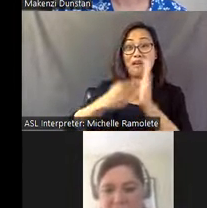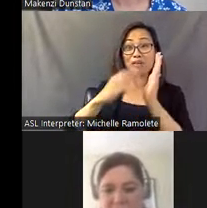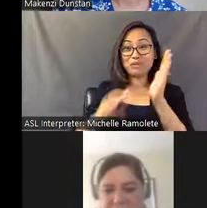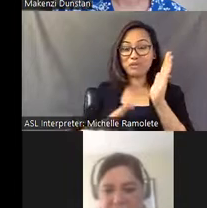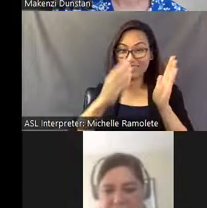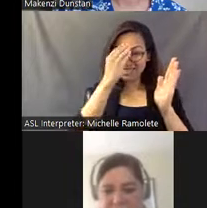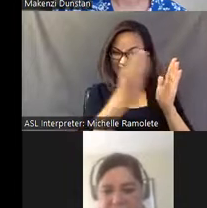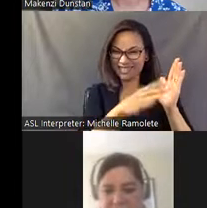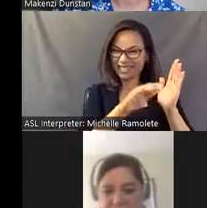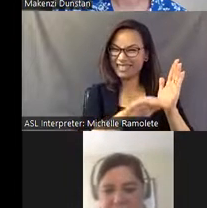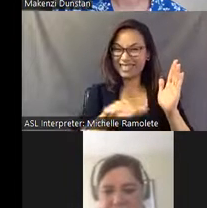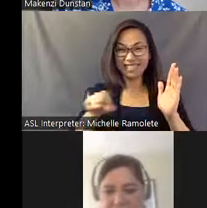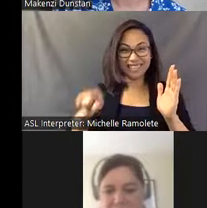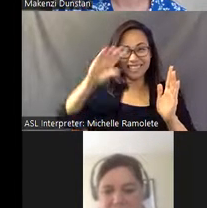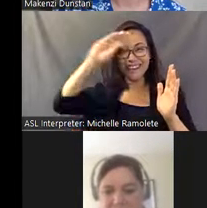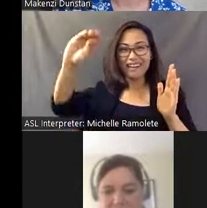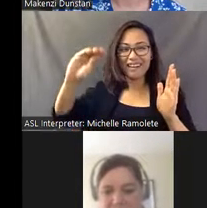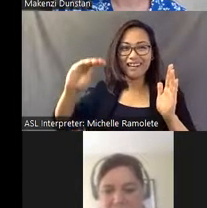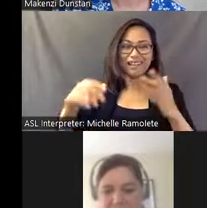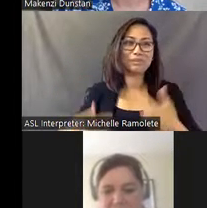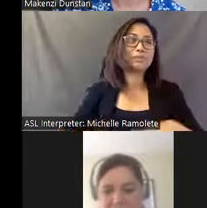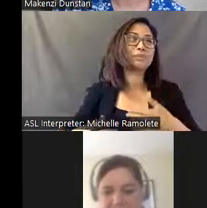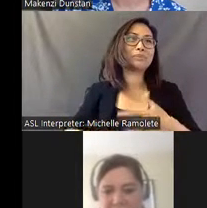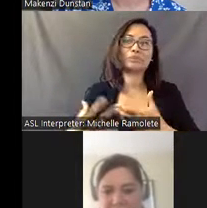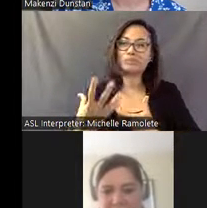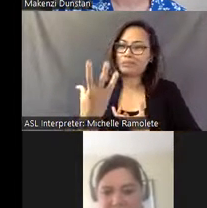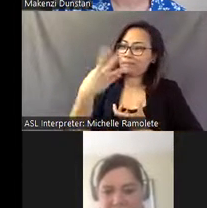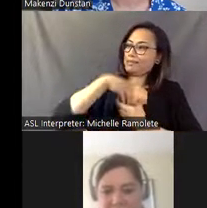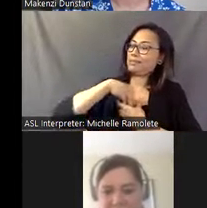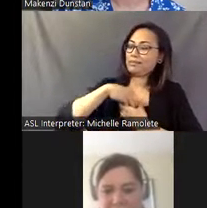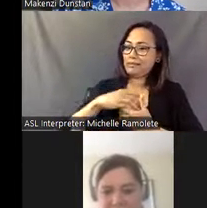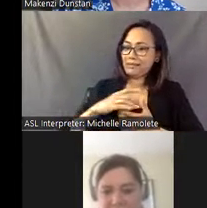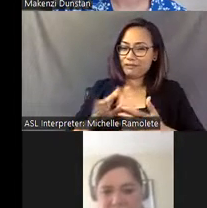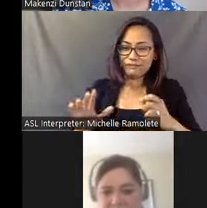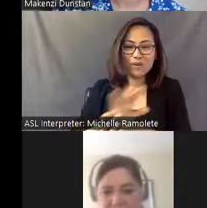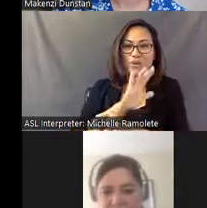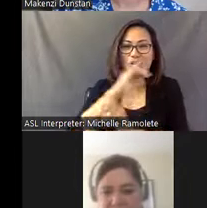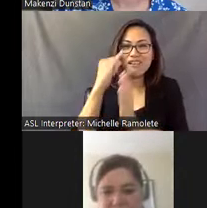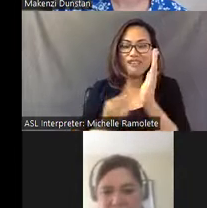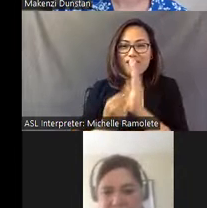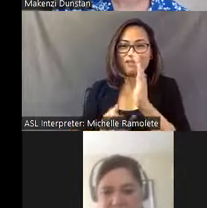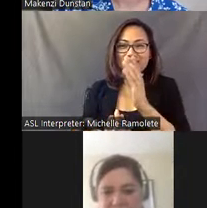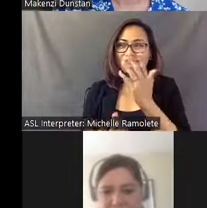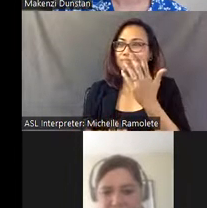this guy, you know, lived, breathed, and was art all the time, so, but I think it's a good question.